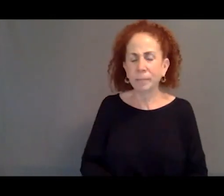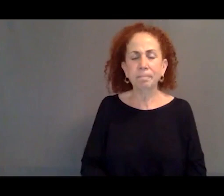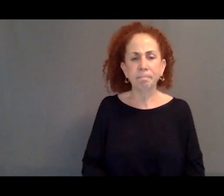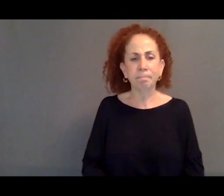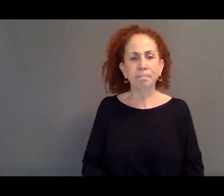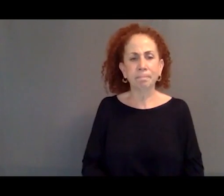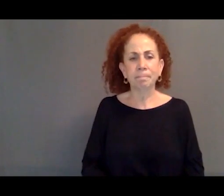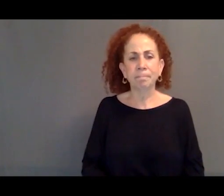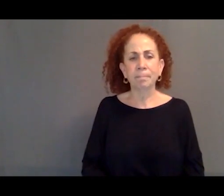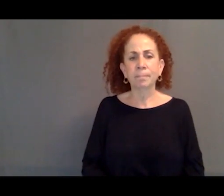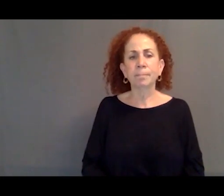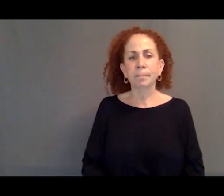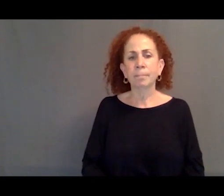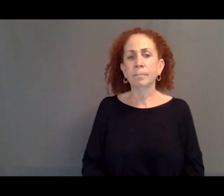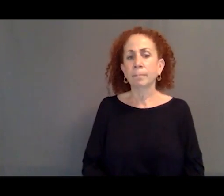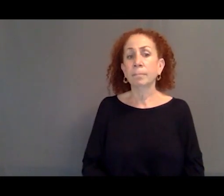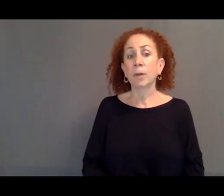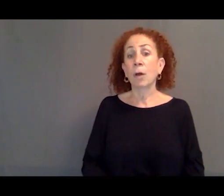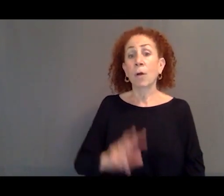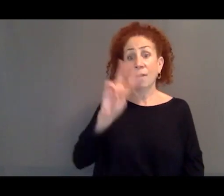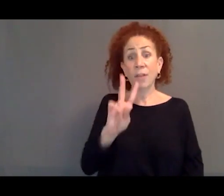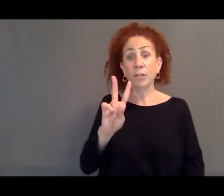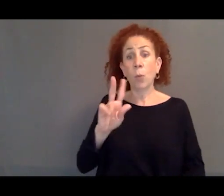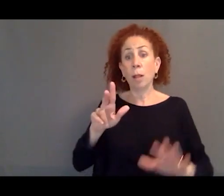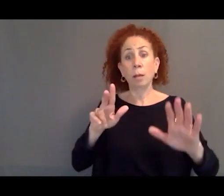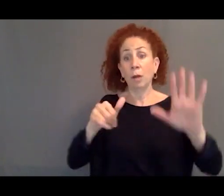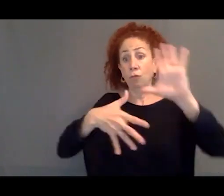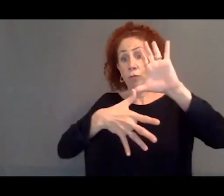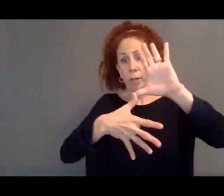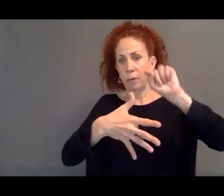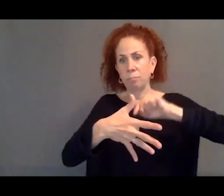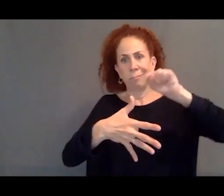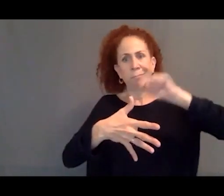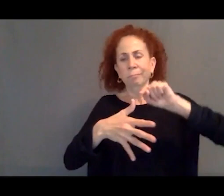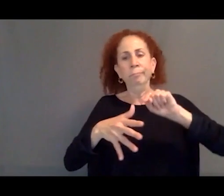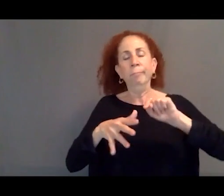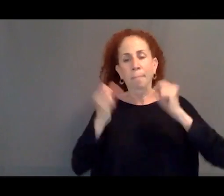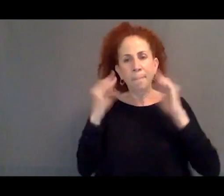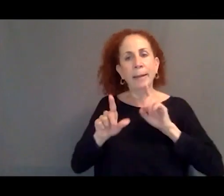from Venezuela throughout Latin America. One of the interesting things about that displacement